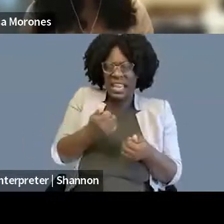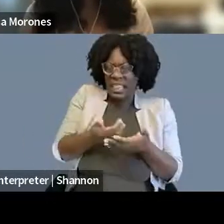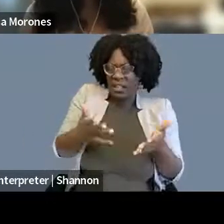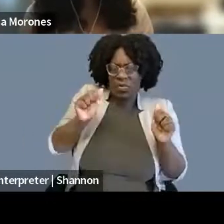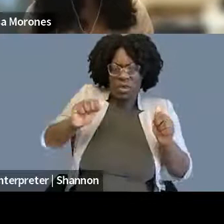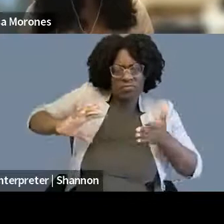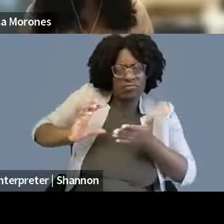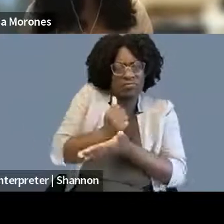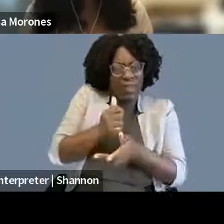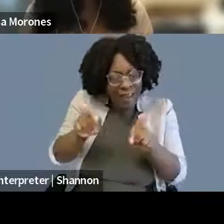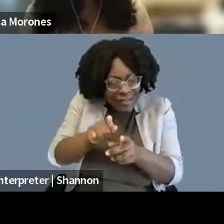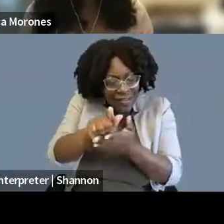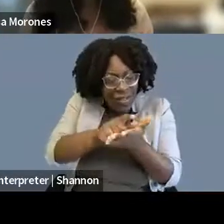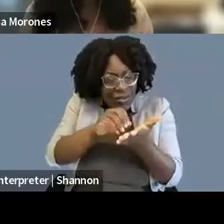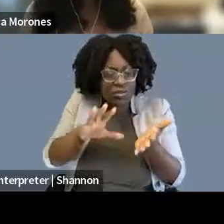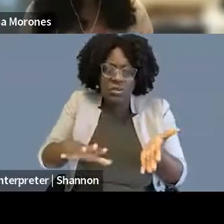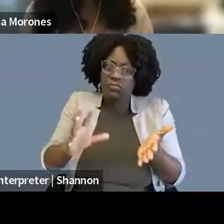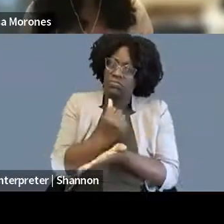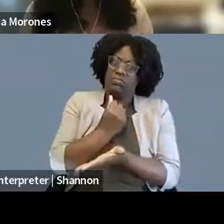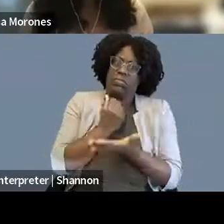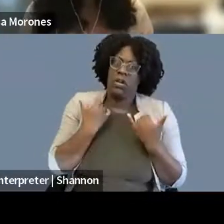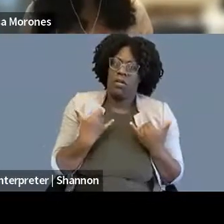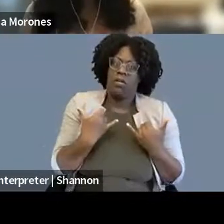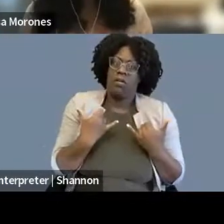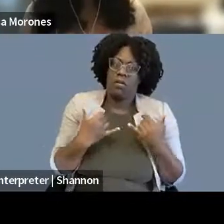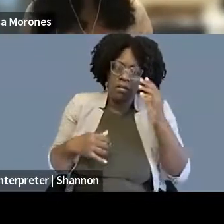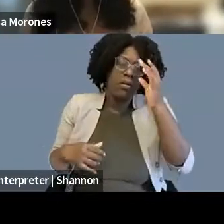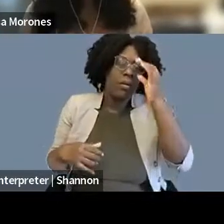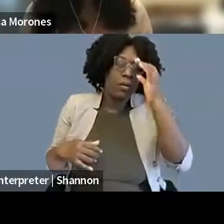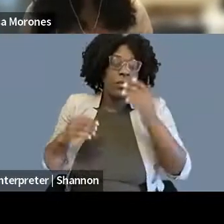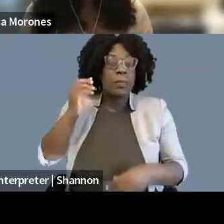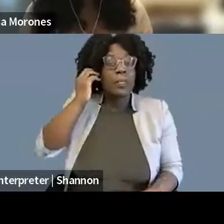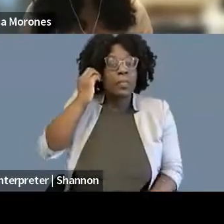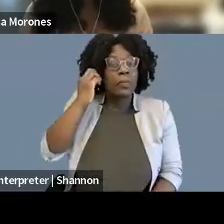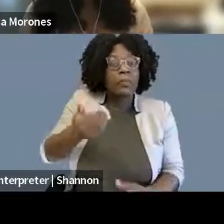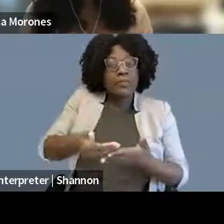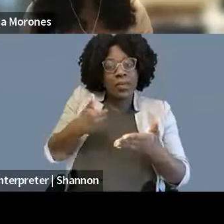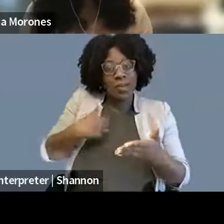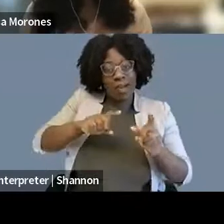I have always wanted, and far before going to law school, when I think back to these days,